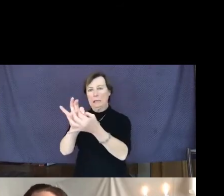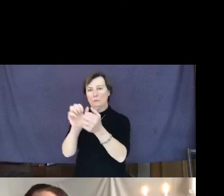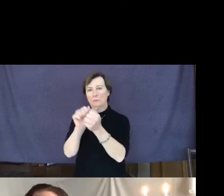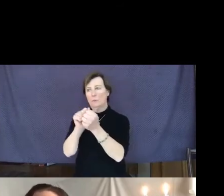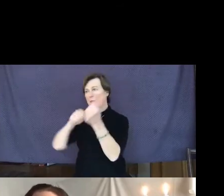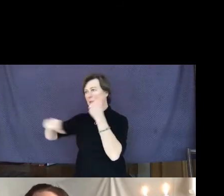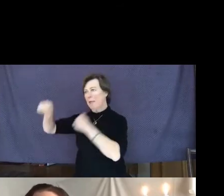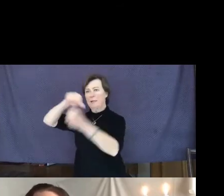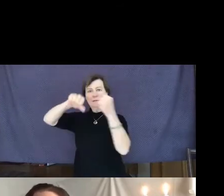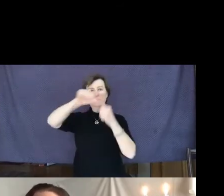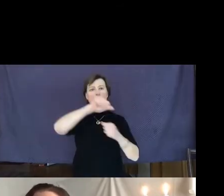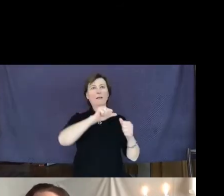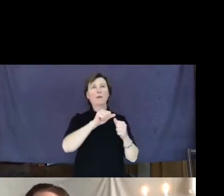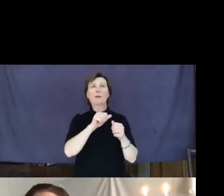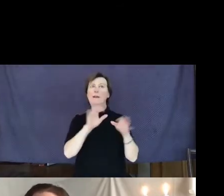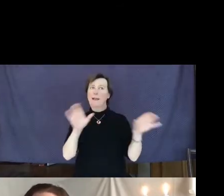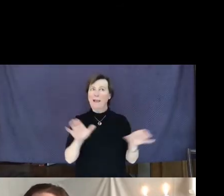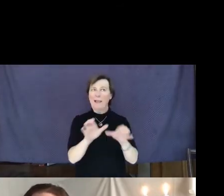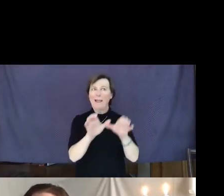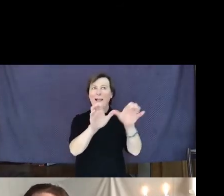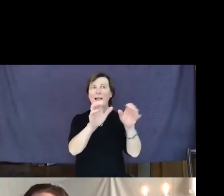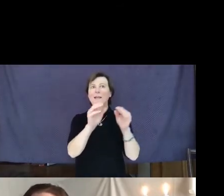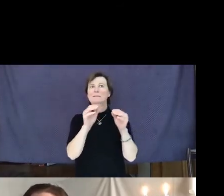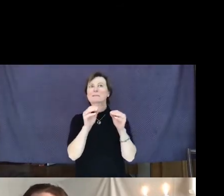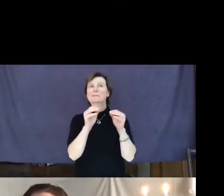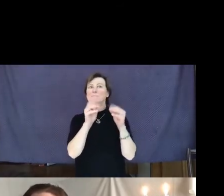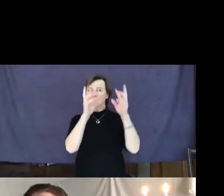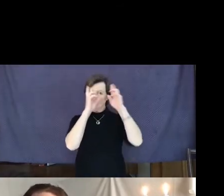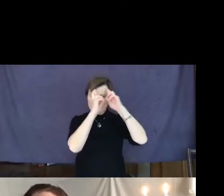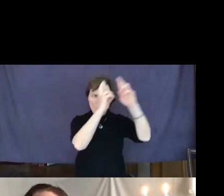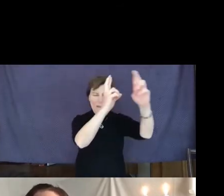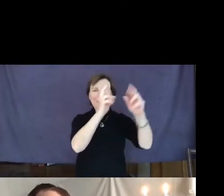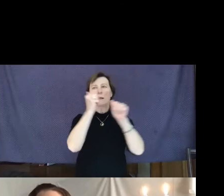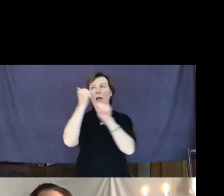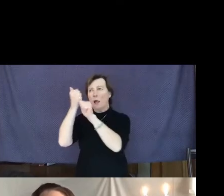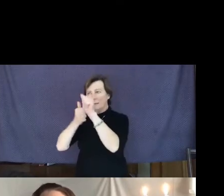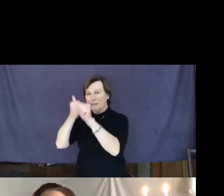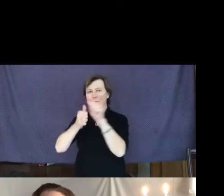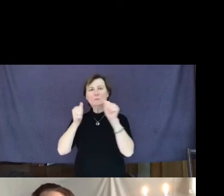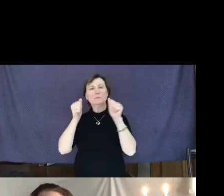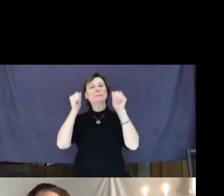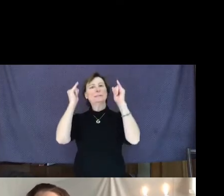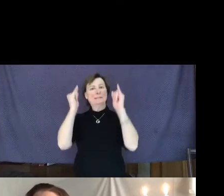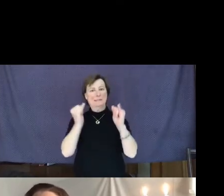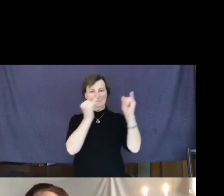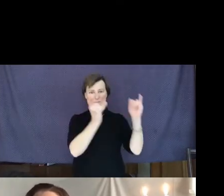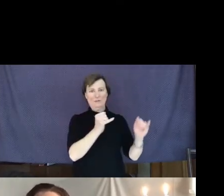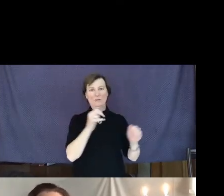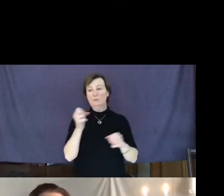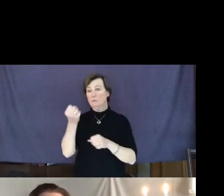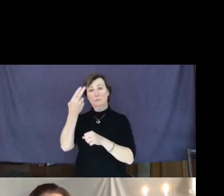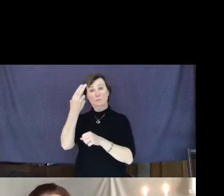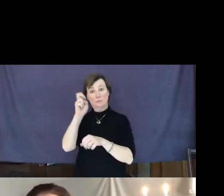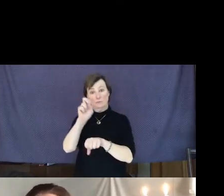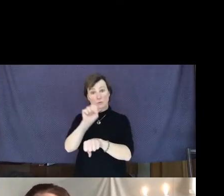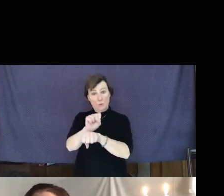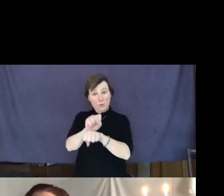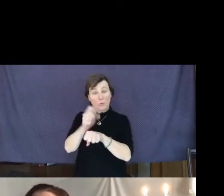respecting all individuals. She worked for the Oregon Adult and Family Services